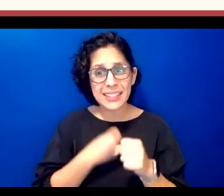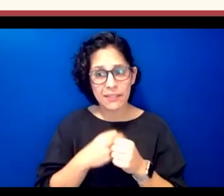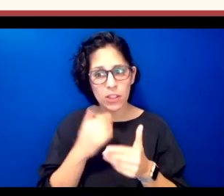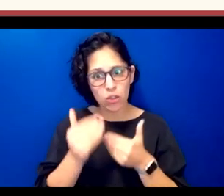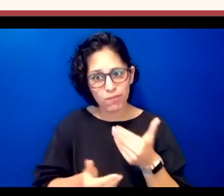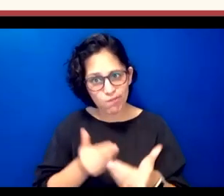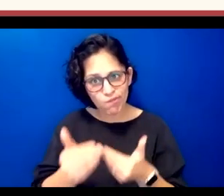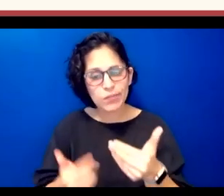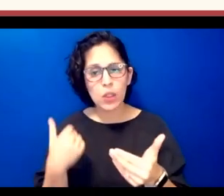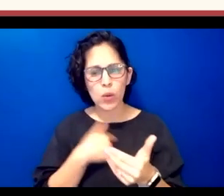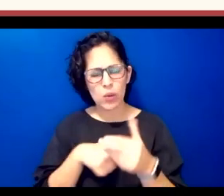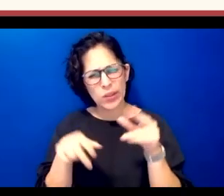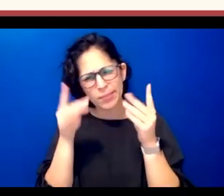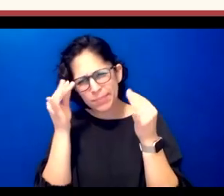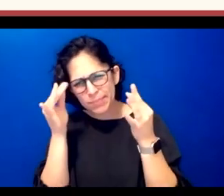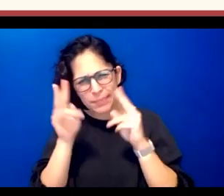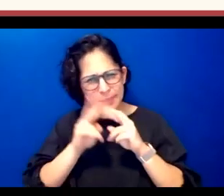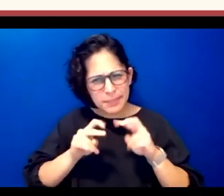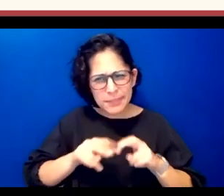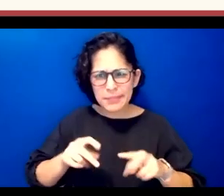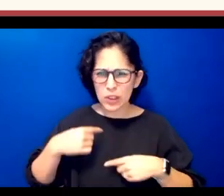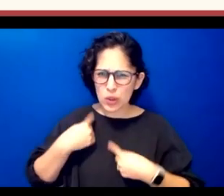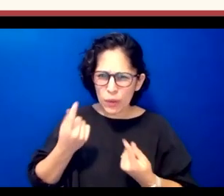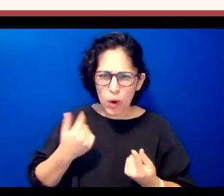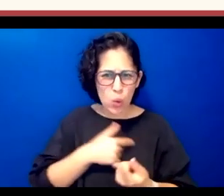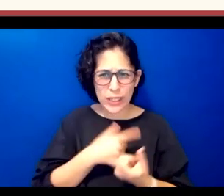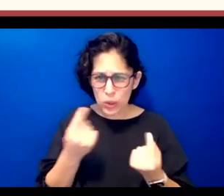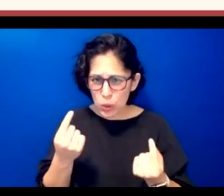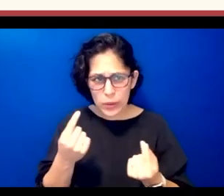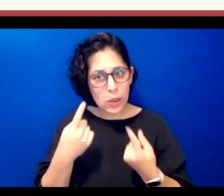examining what we had been doing what was working and what wasn't working we really